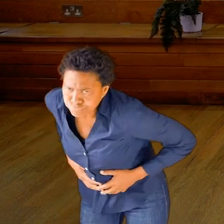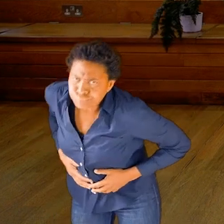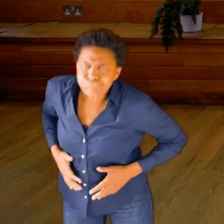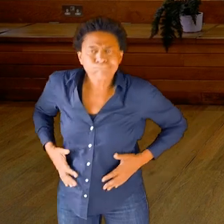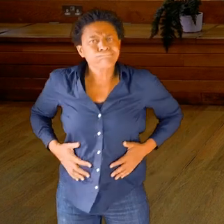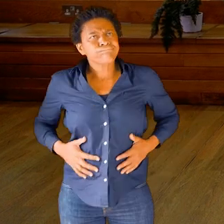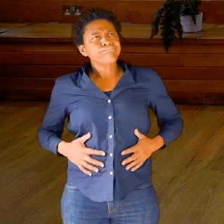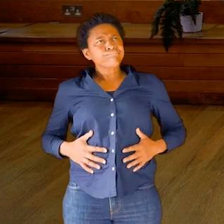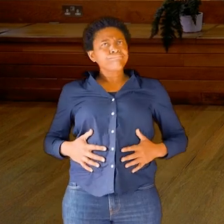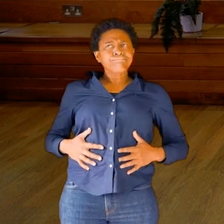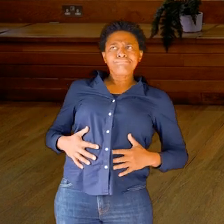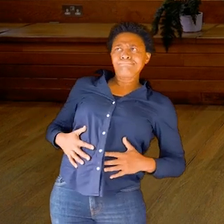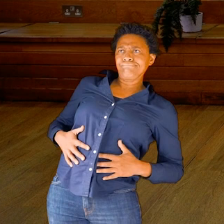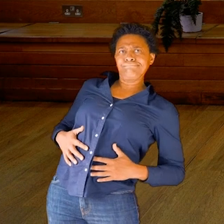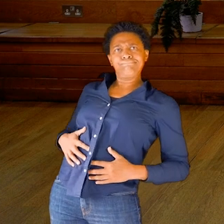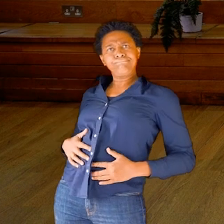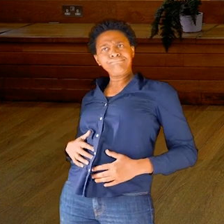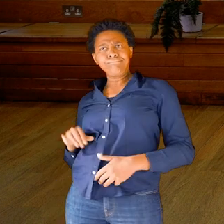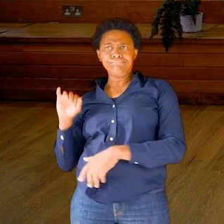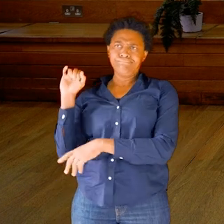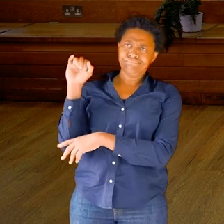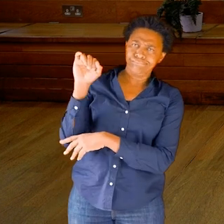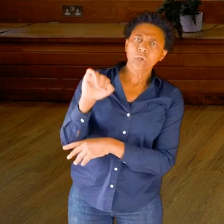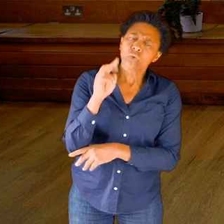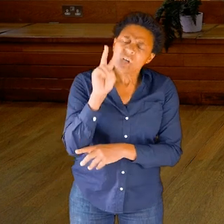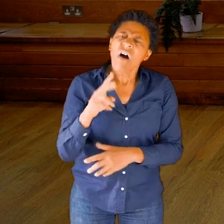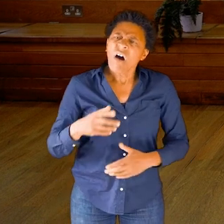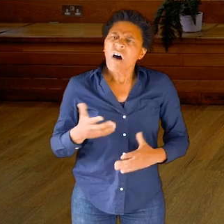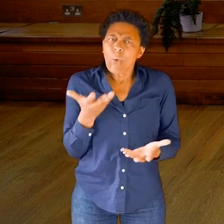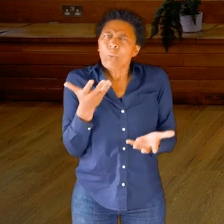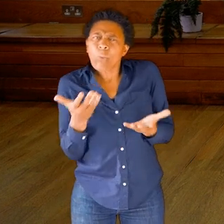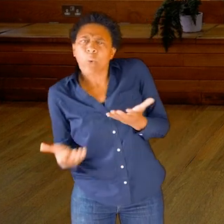maybe come more upright, maybe coming forward, that there is a weight.